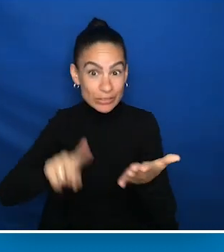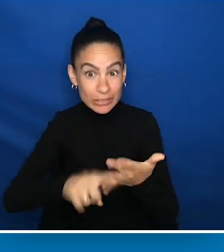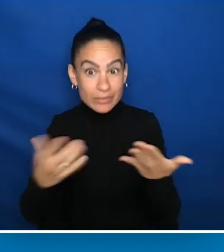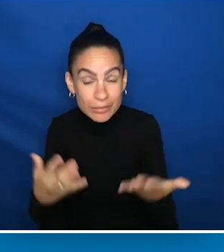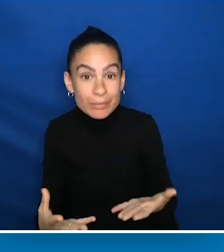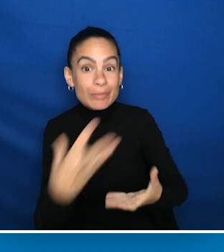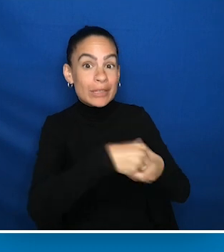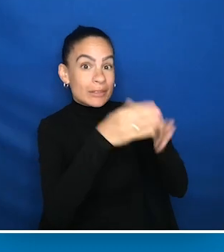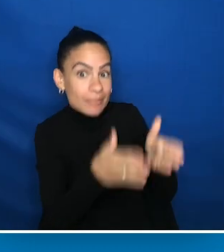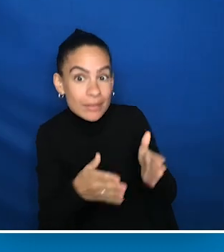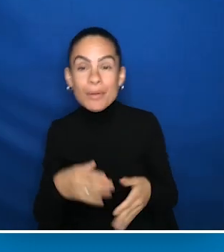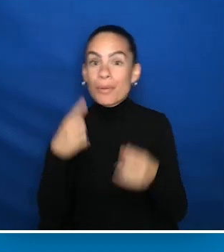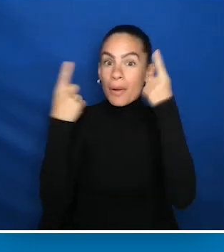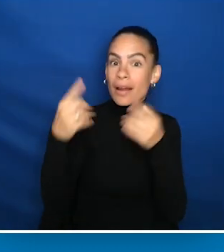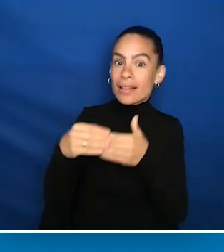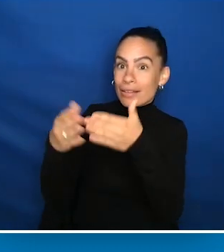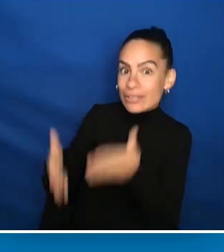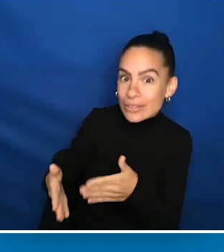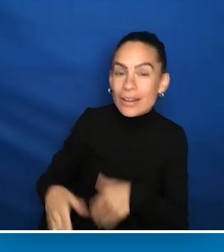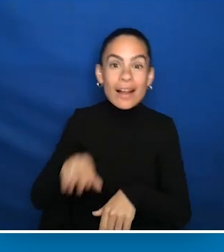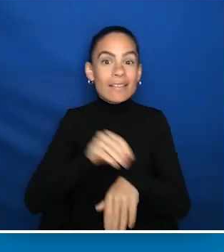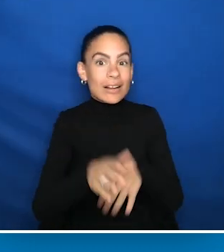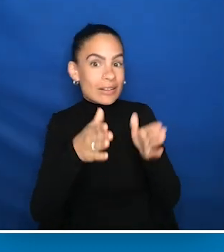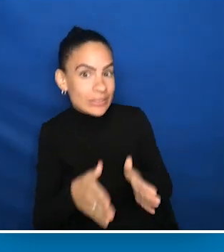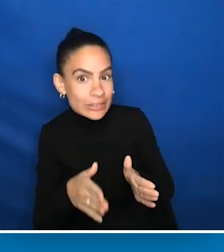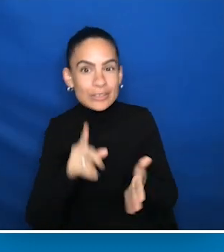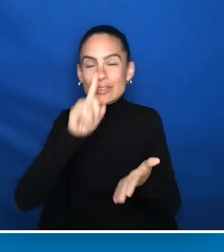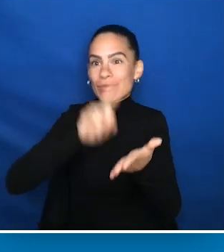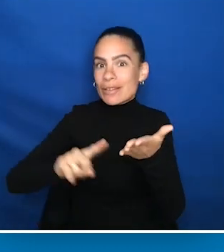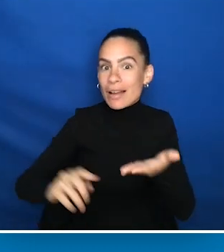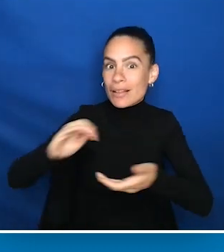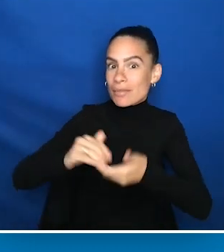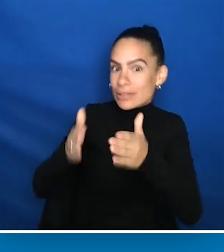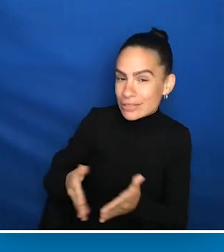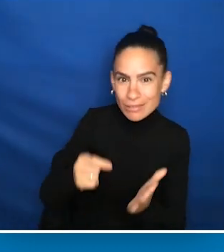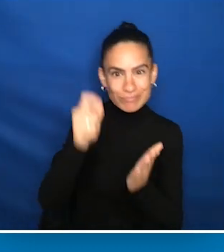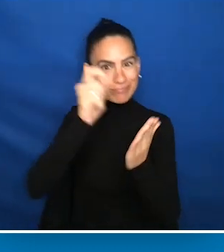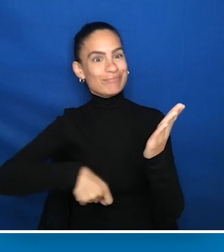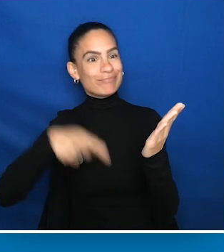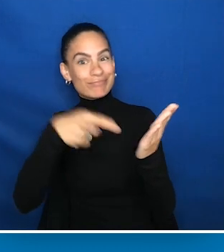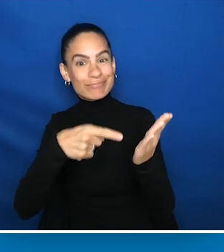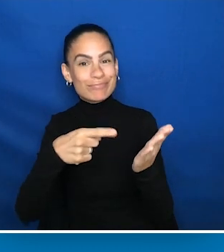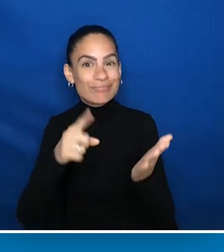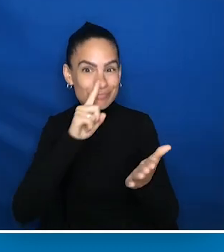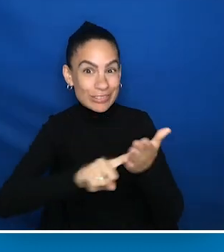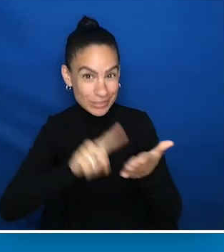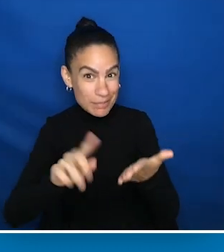as participants, thought leaders, advisors, research collaborators and authors of research findings.